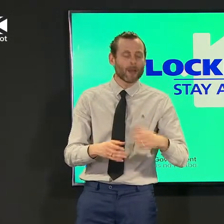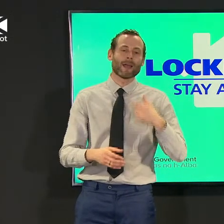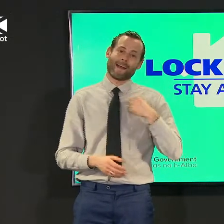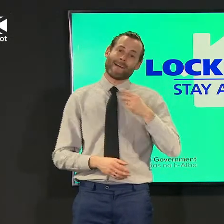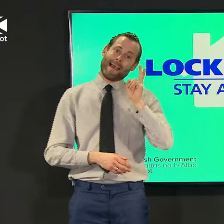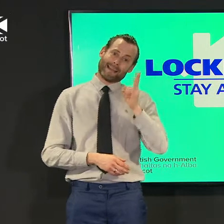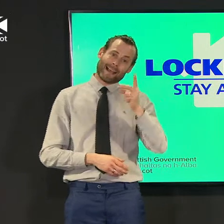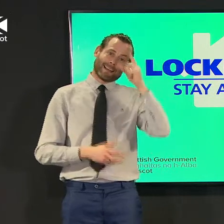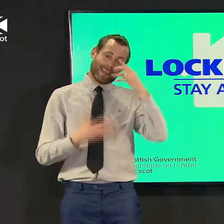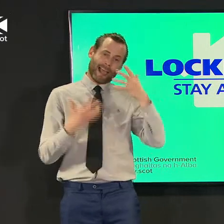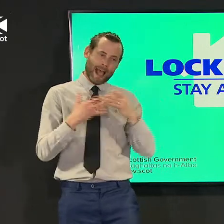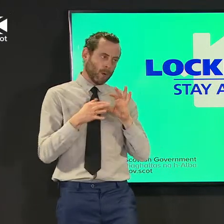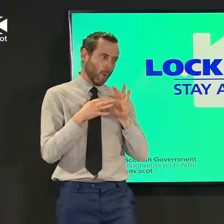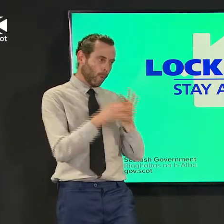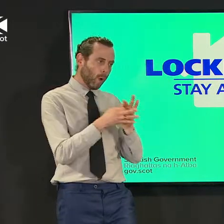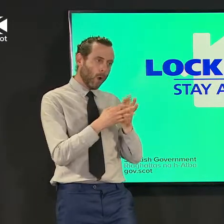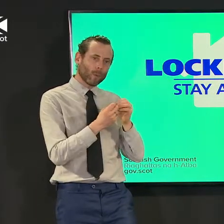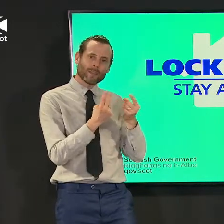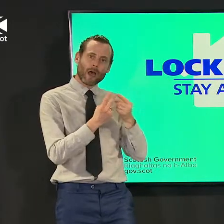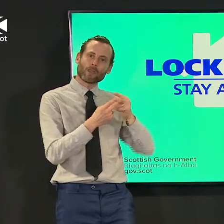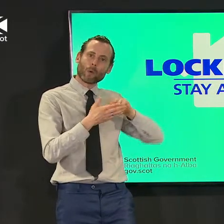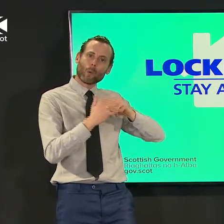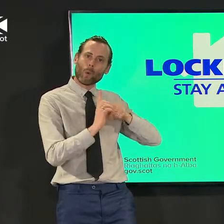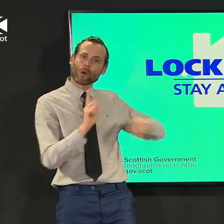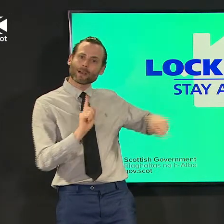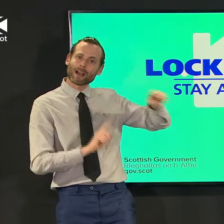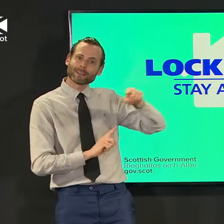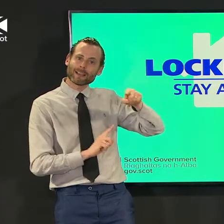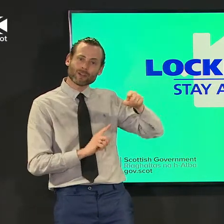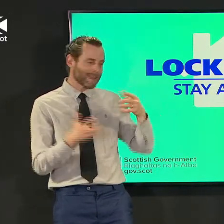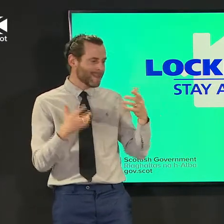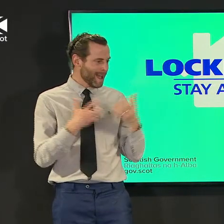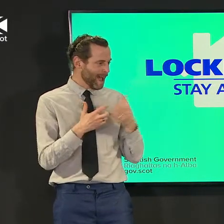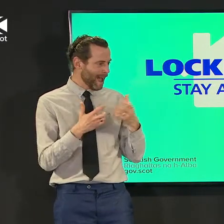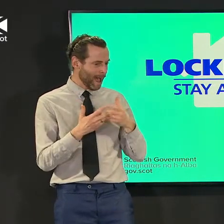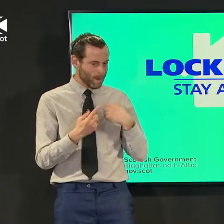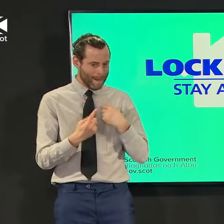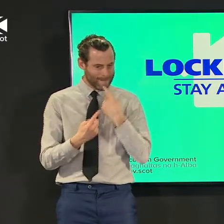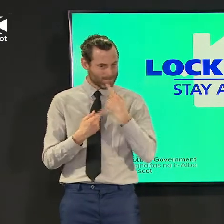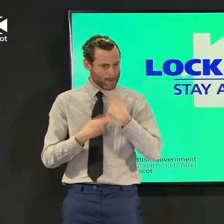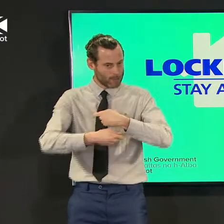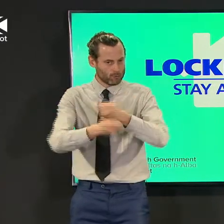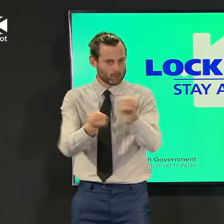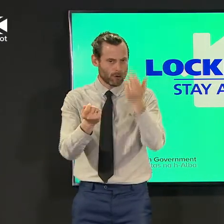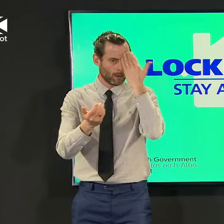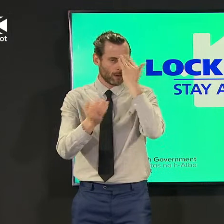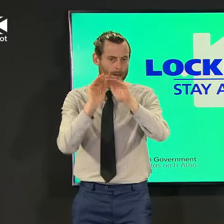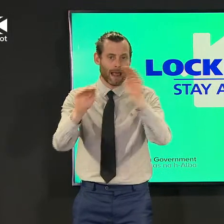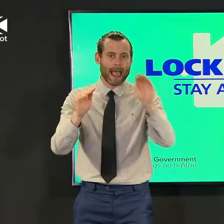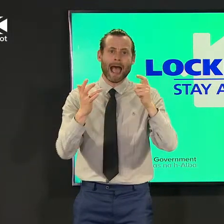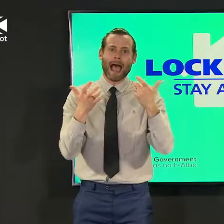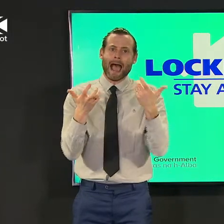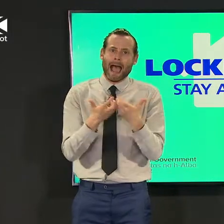at whether we need to increase our information change our public communication in order to make